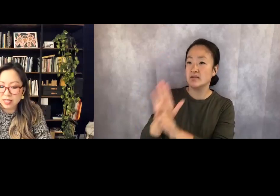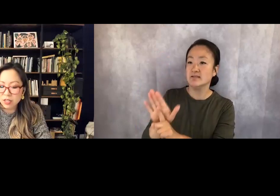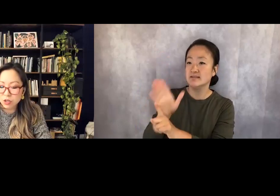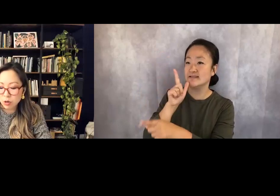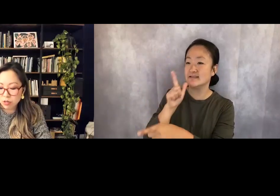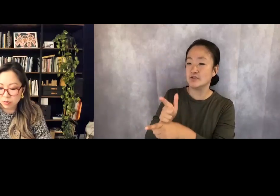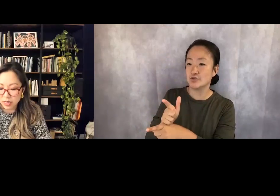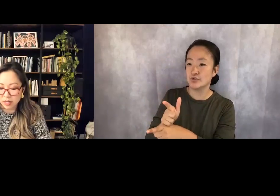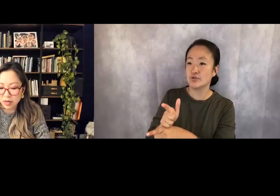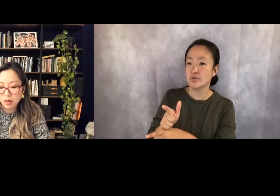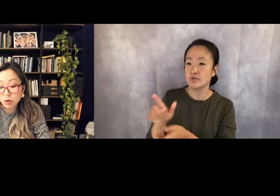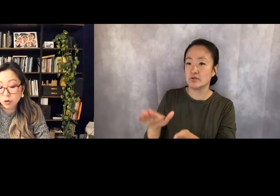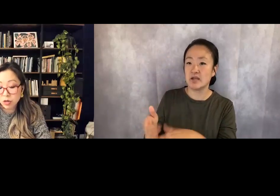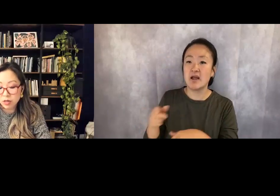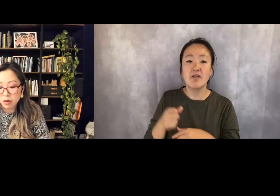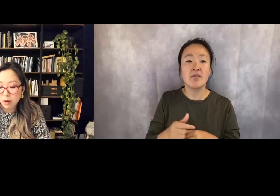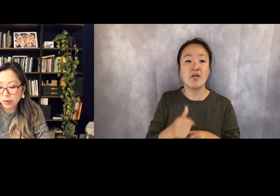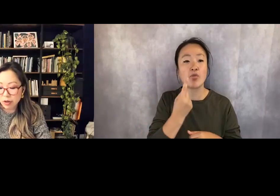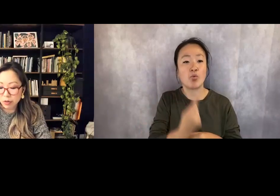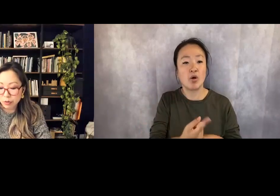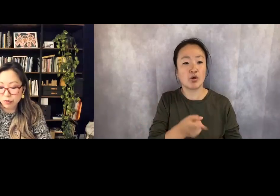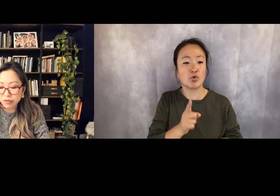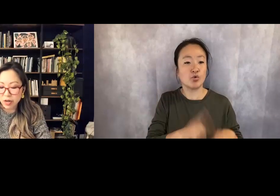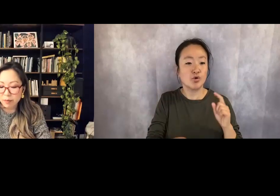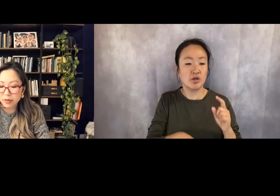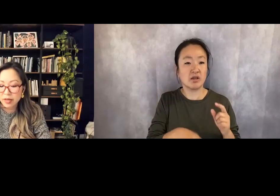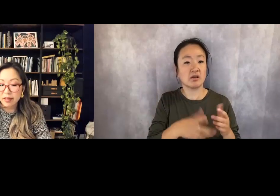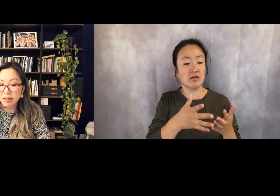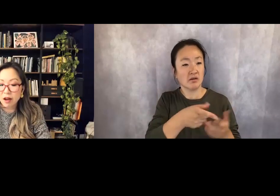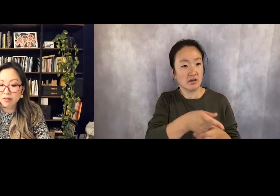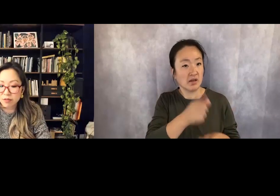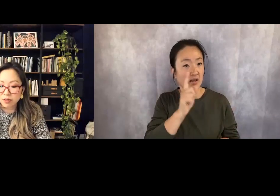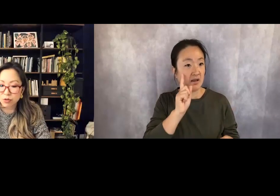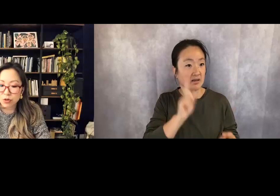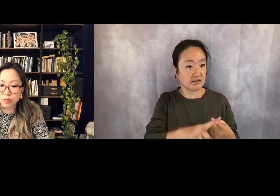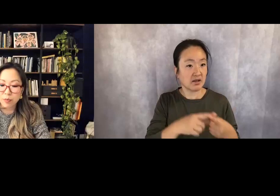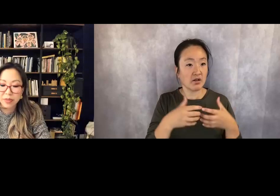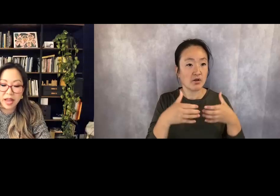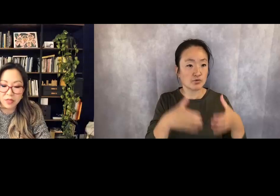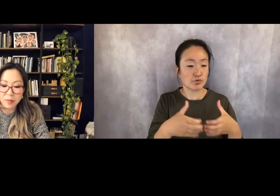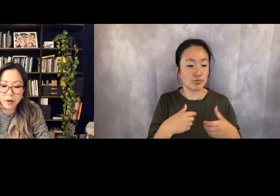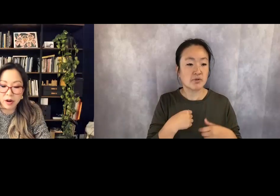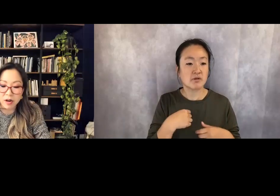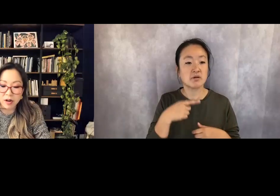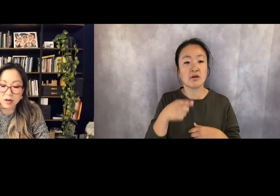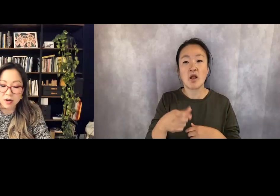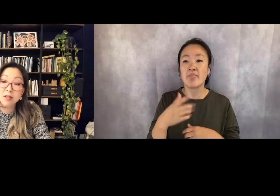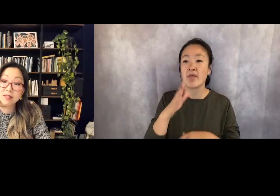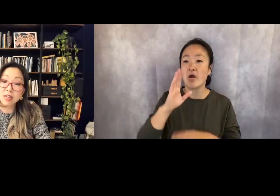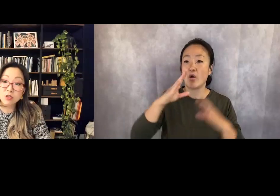he choked me, who could but on the rooftop, in the conference room, at the bar.